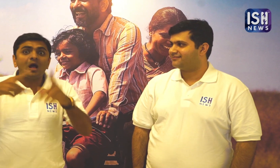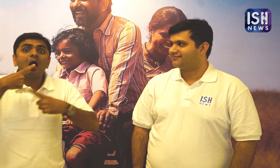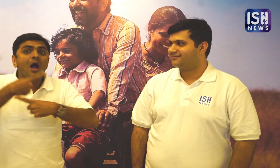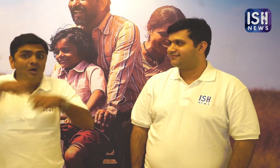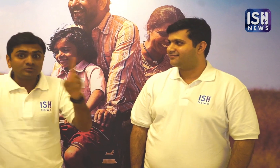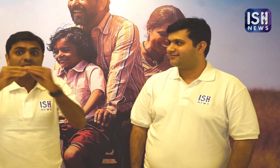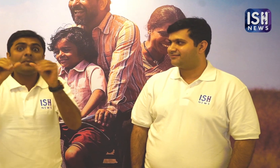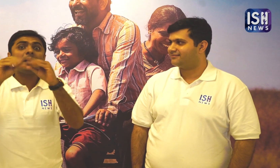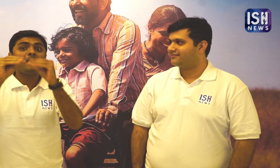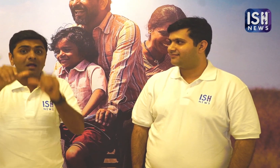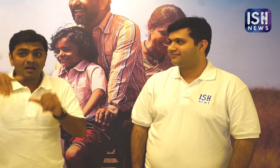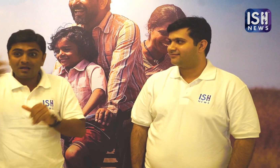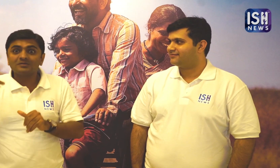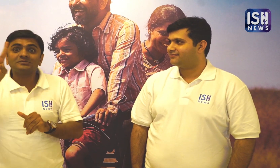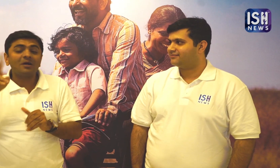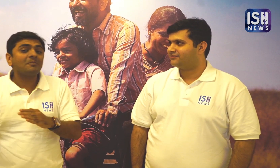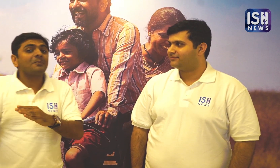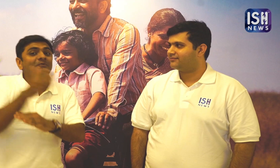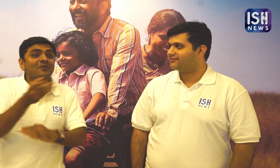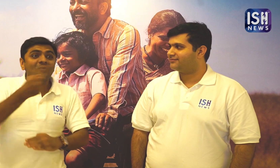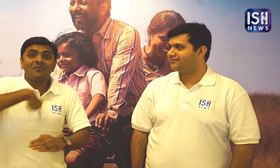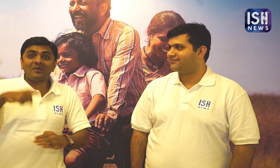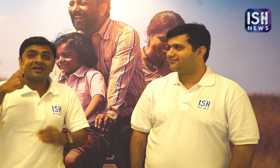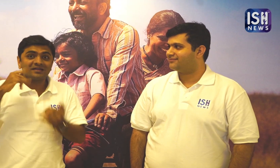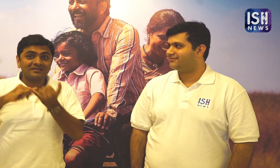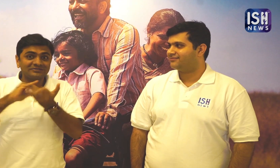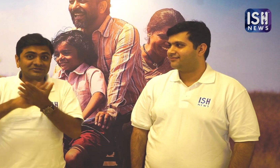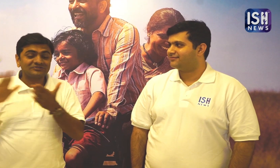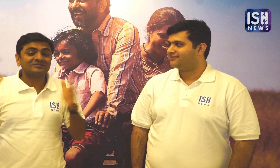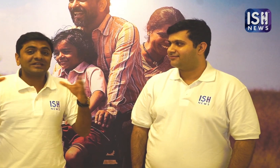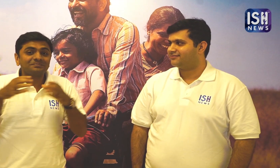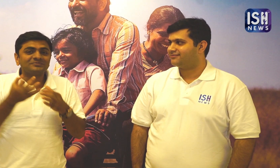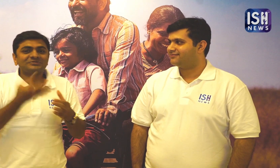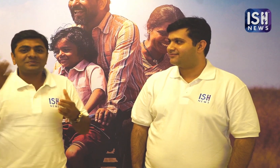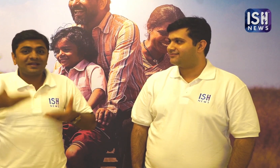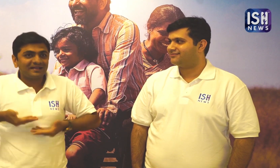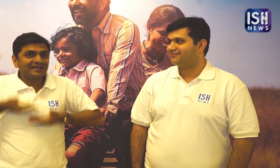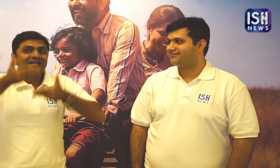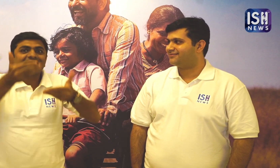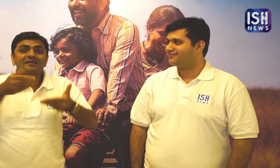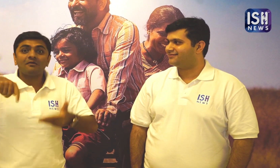Before it's official release on 2nd August, ISH News team was specially invited for the premiere.